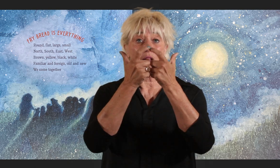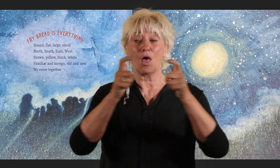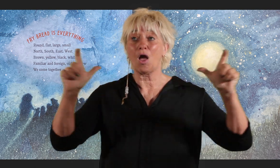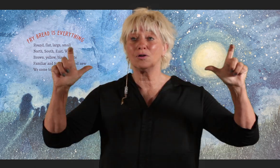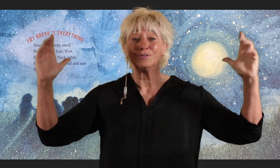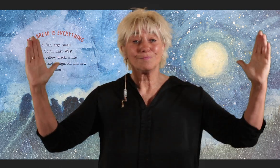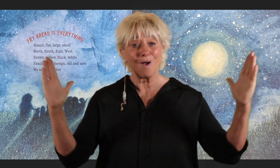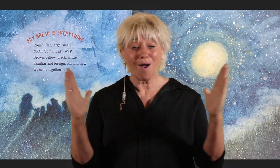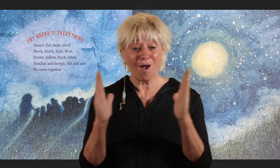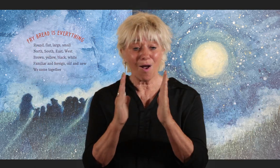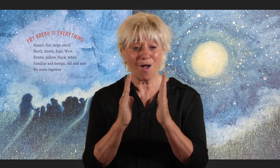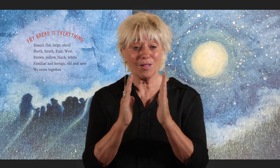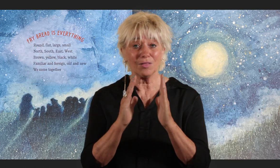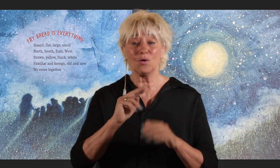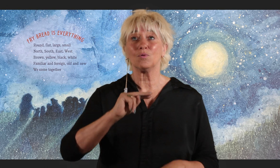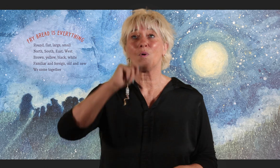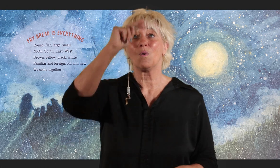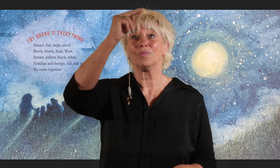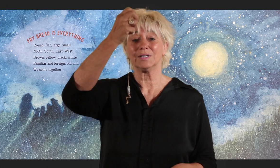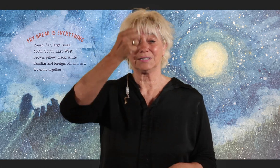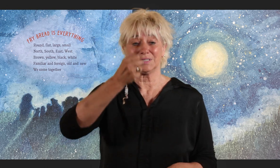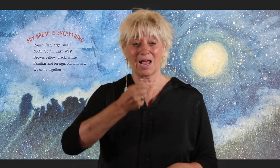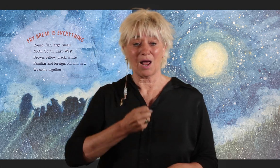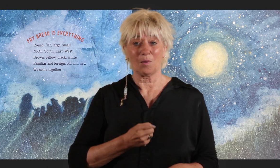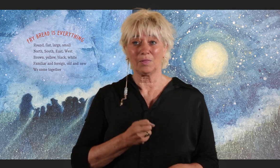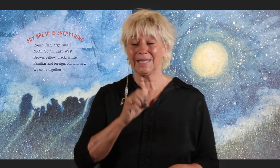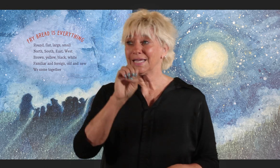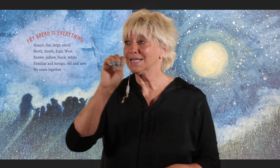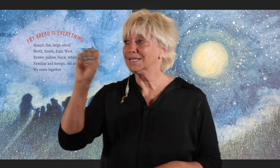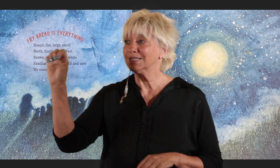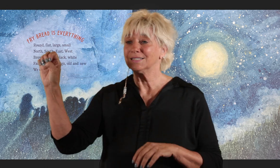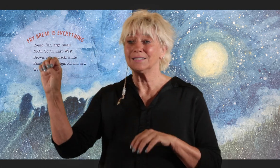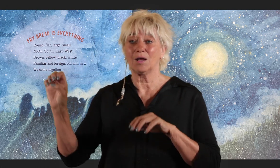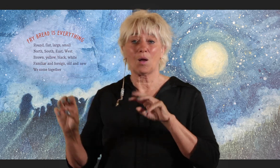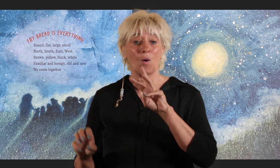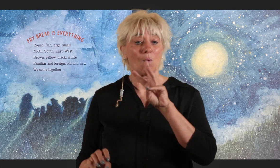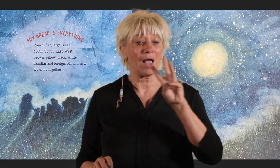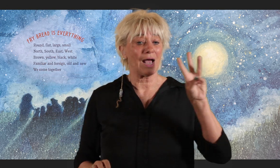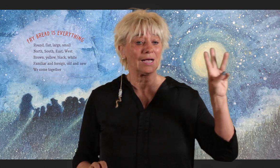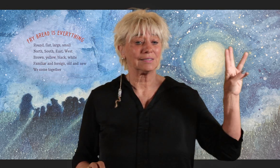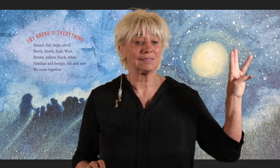large, small North, South, East, West,